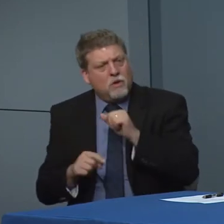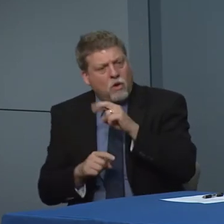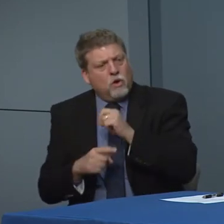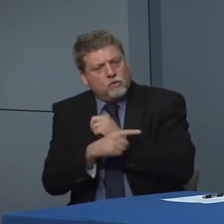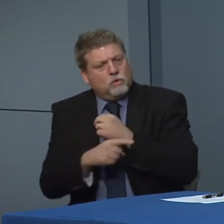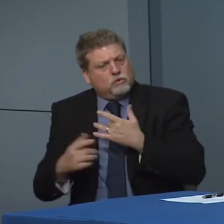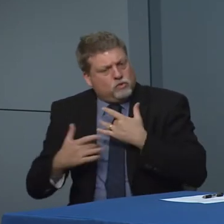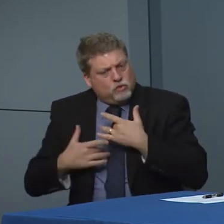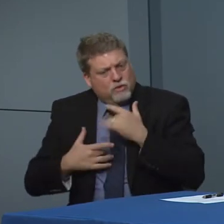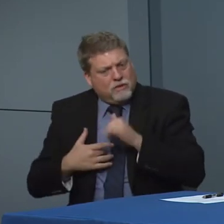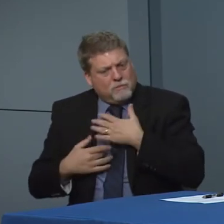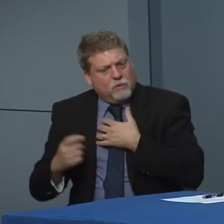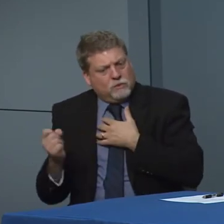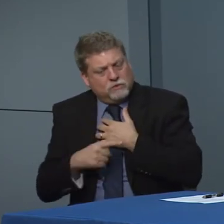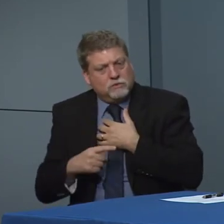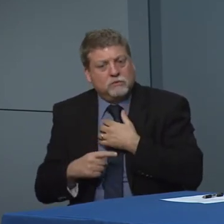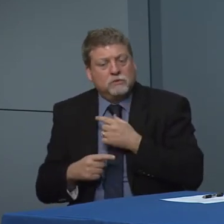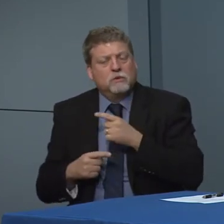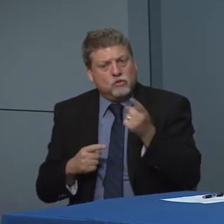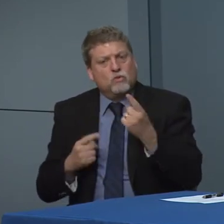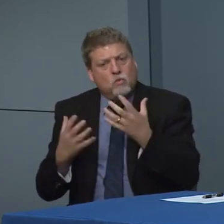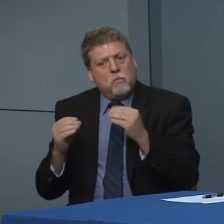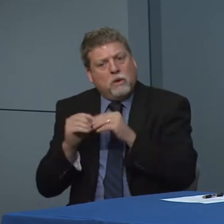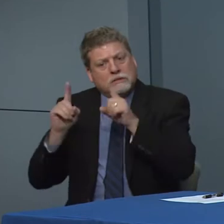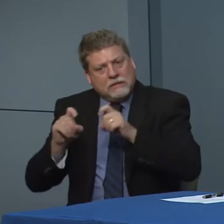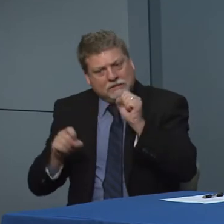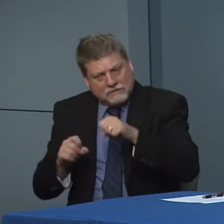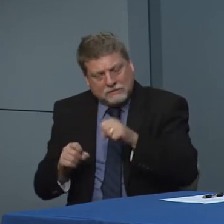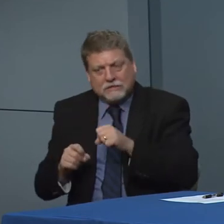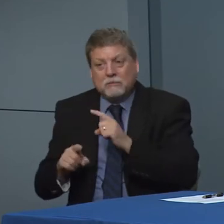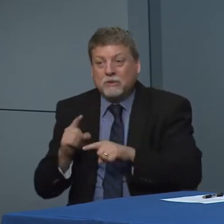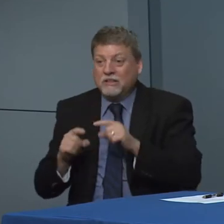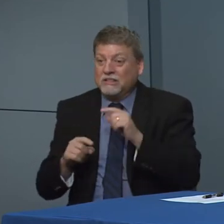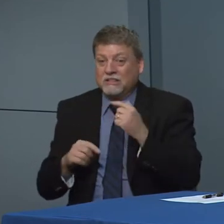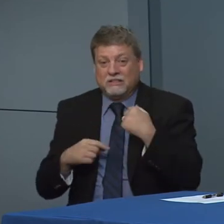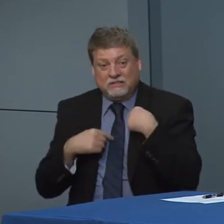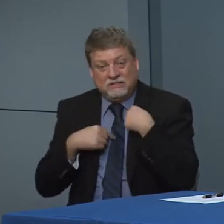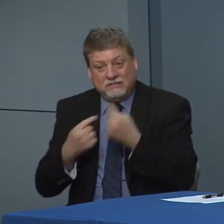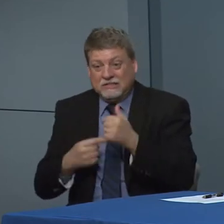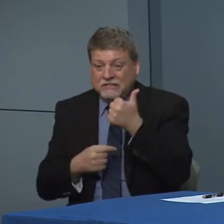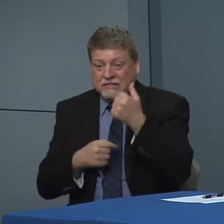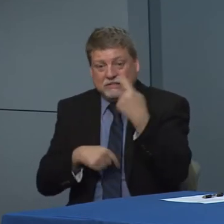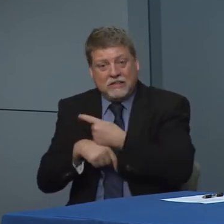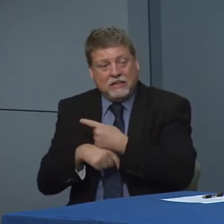testing that's where you're headed. We're 10 days removed from the first presumed positive are you